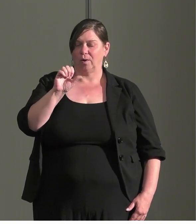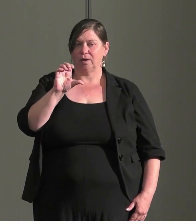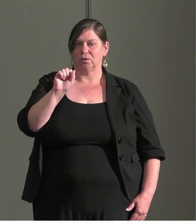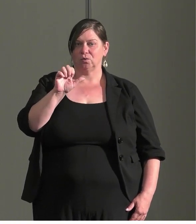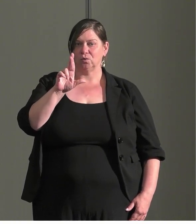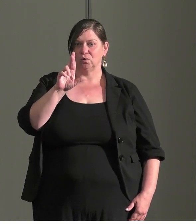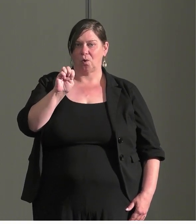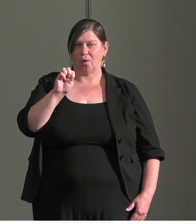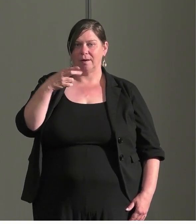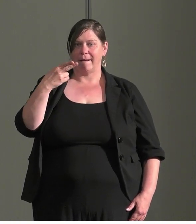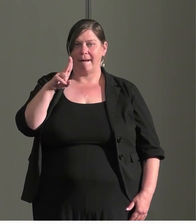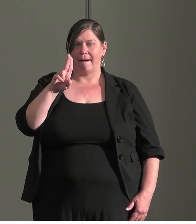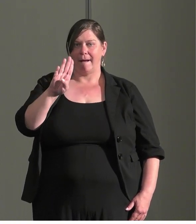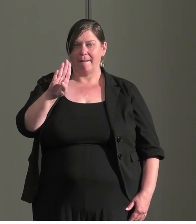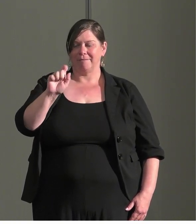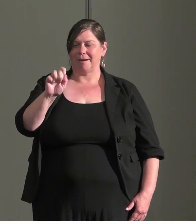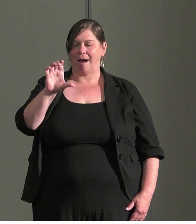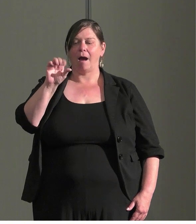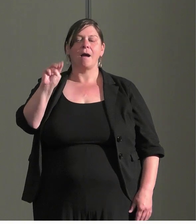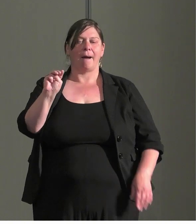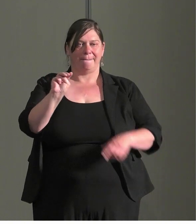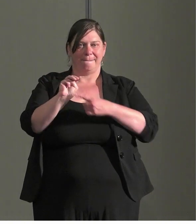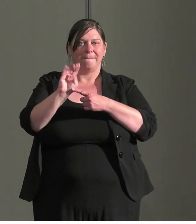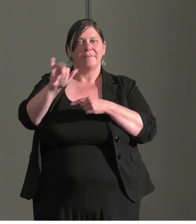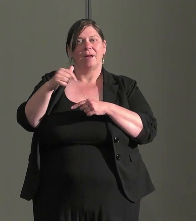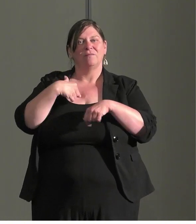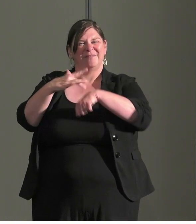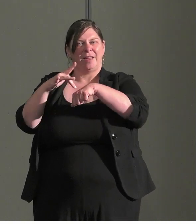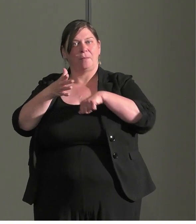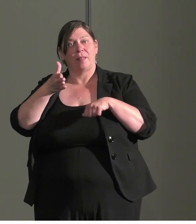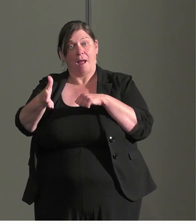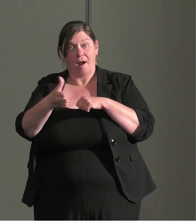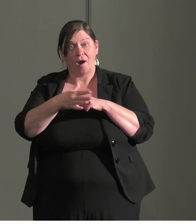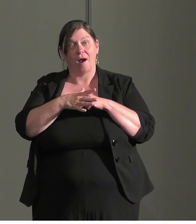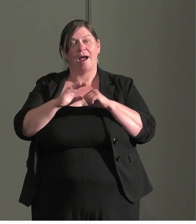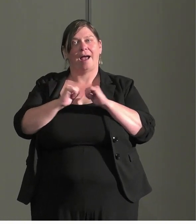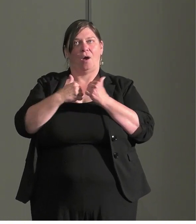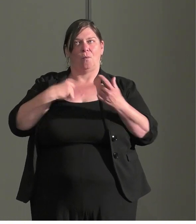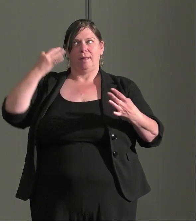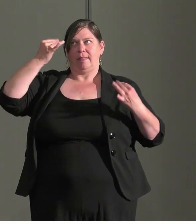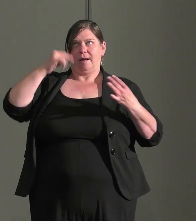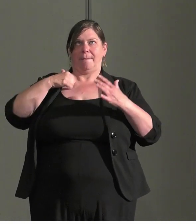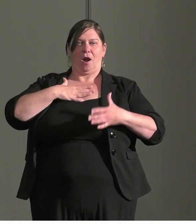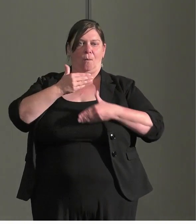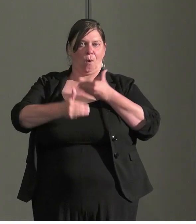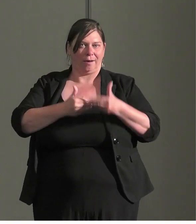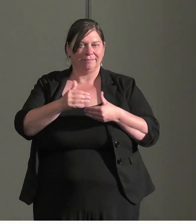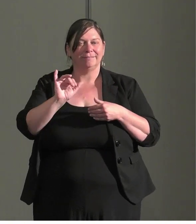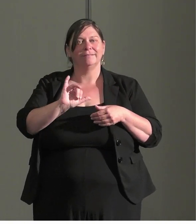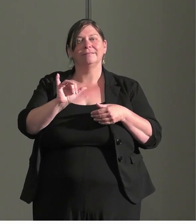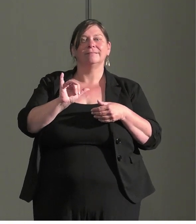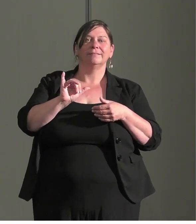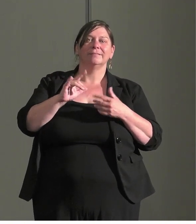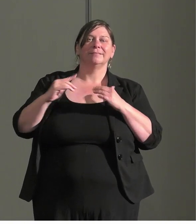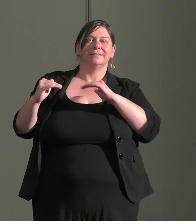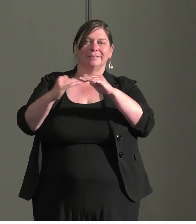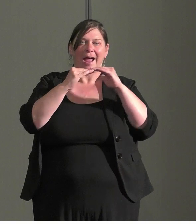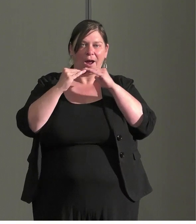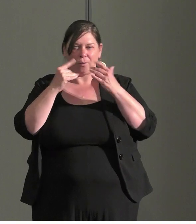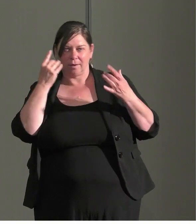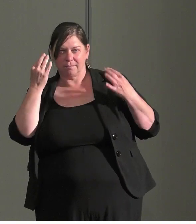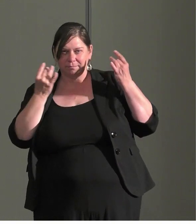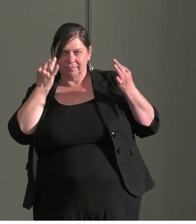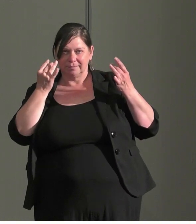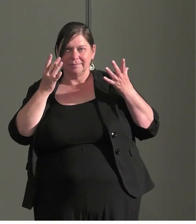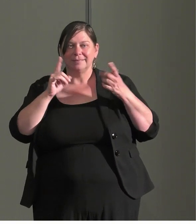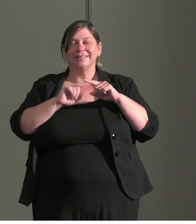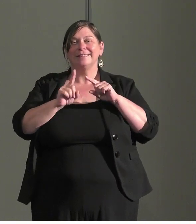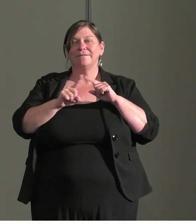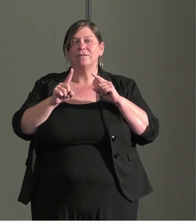available there. It shows how we think about the processes and the equity considerations as